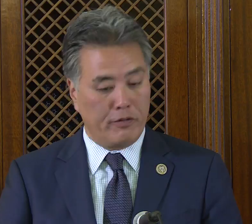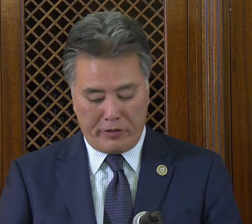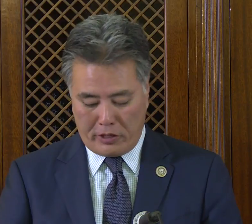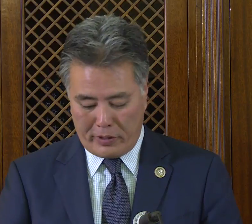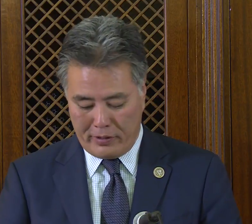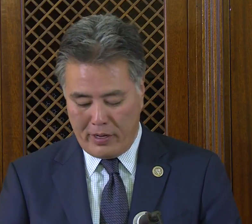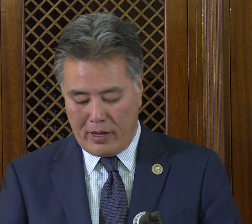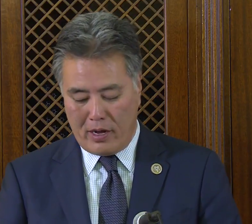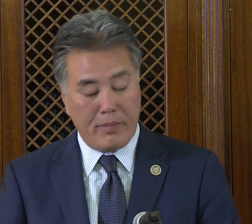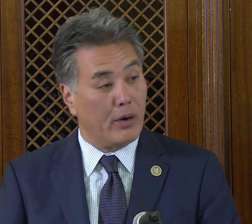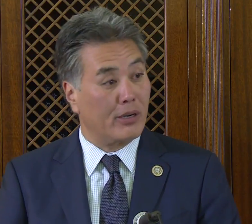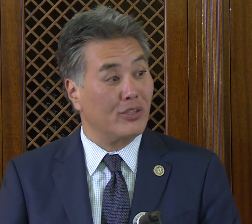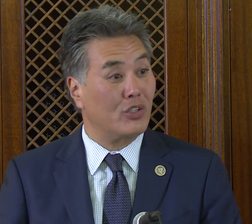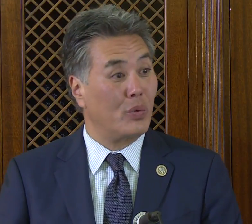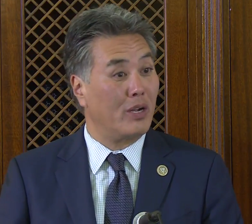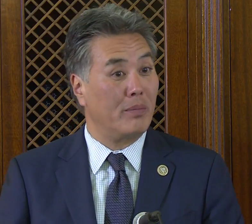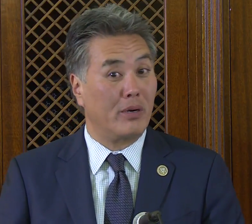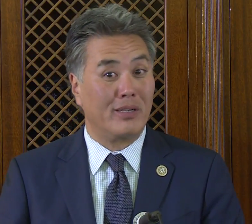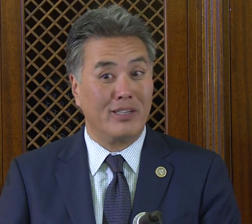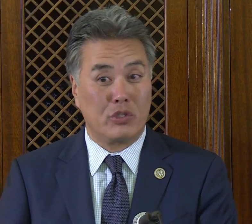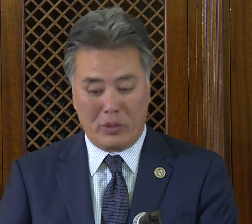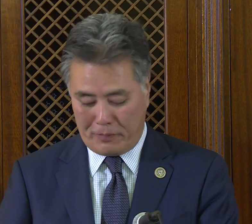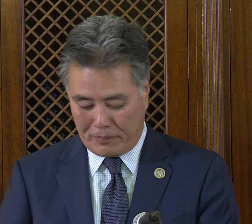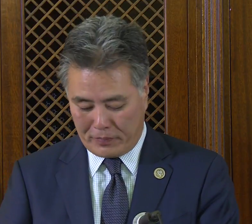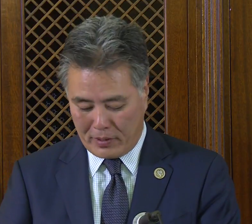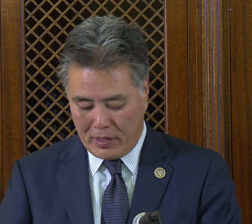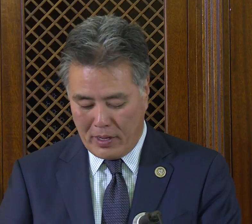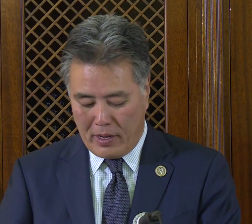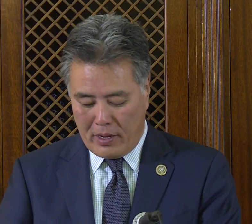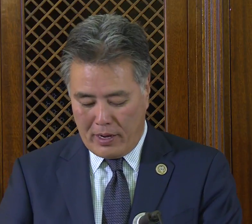of hearing Americans throughout American history.